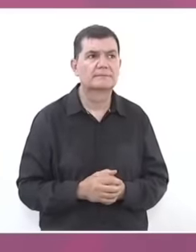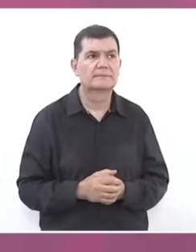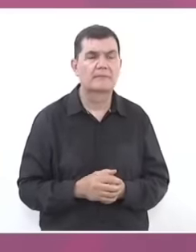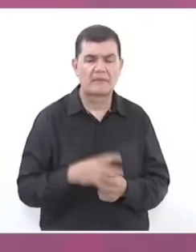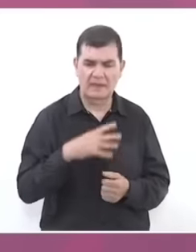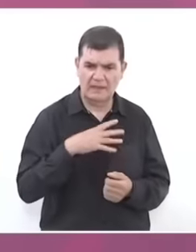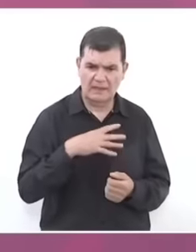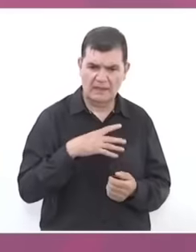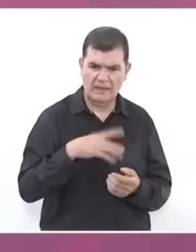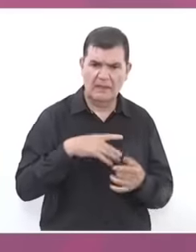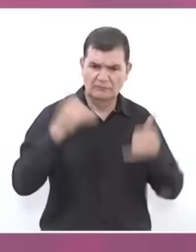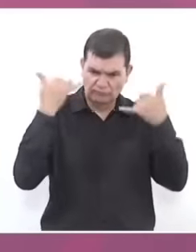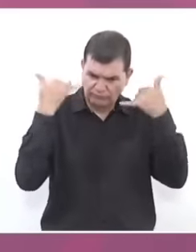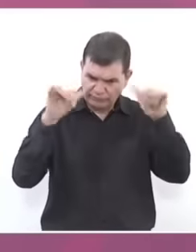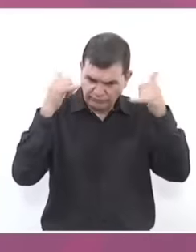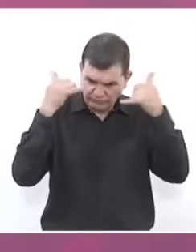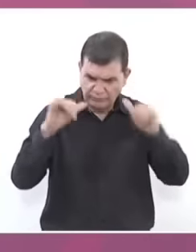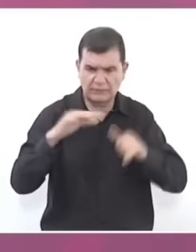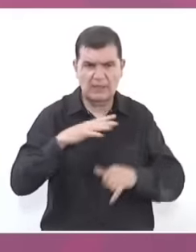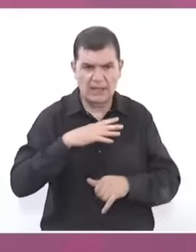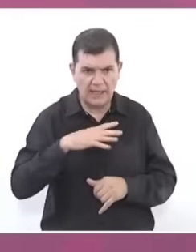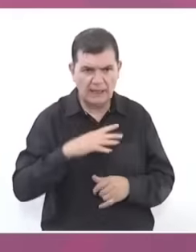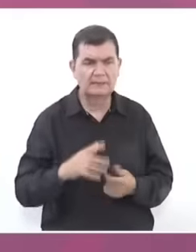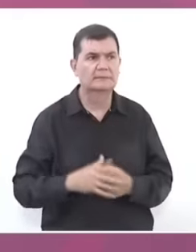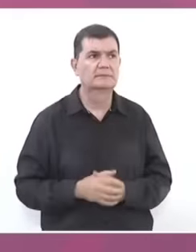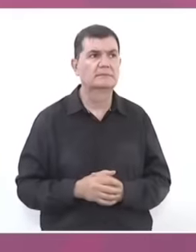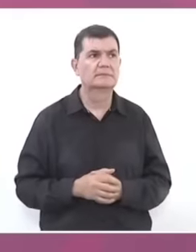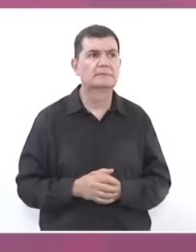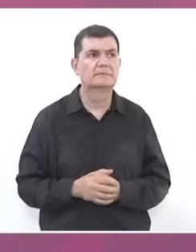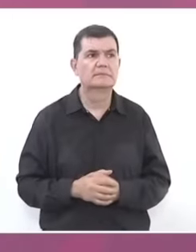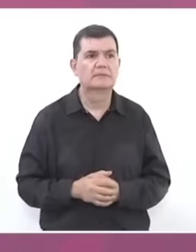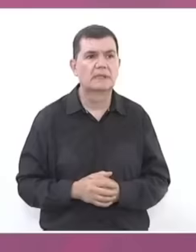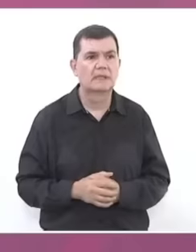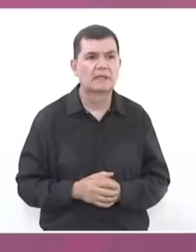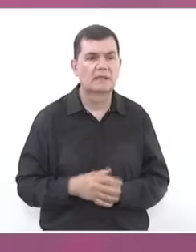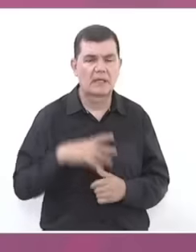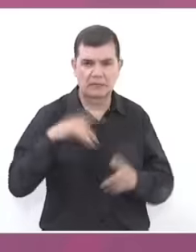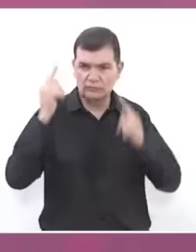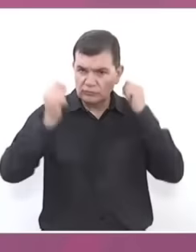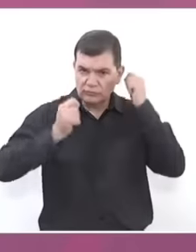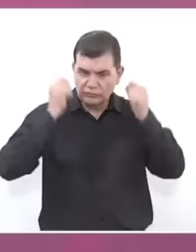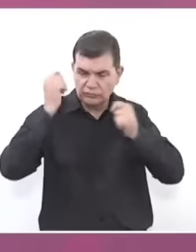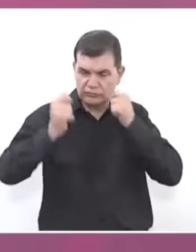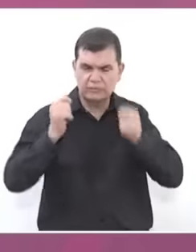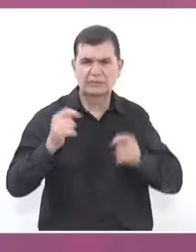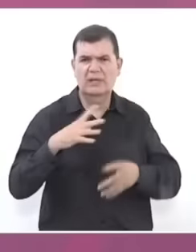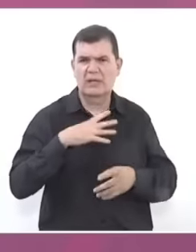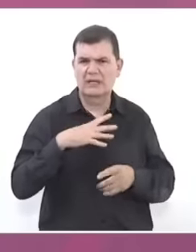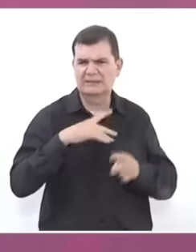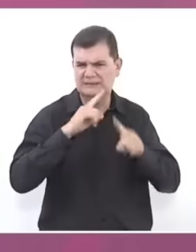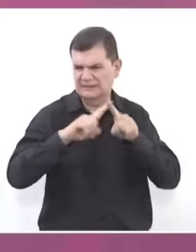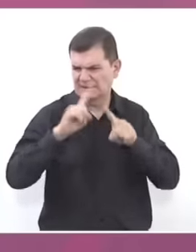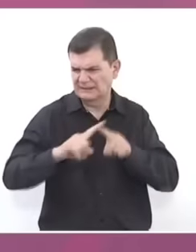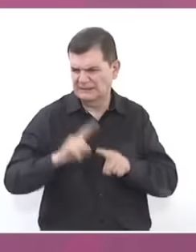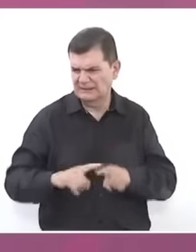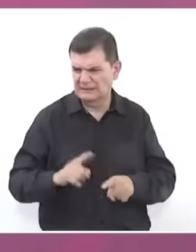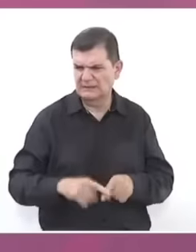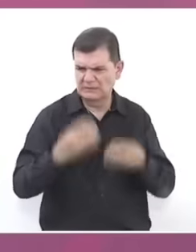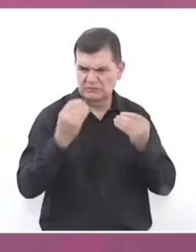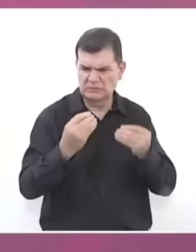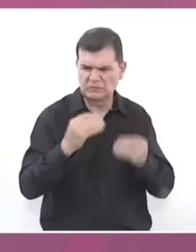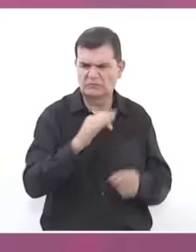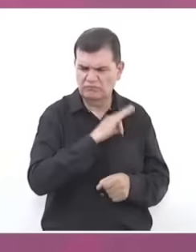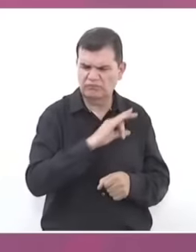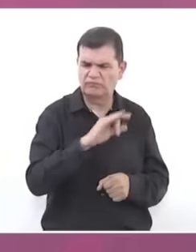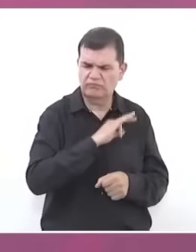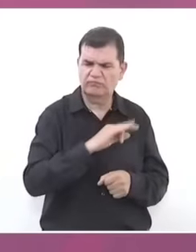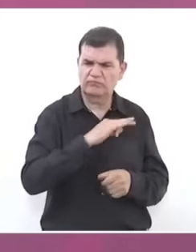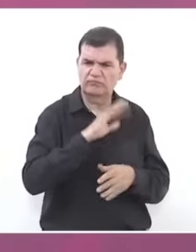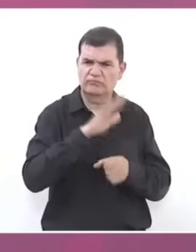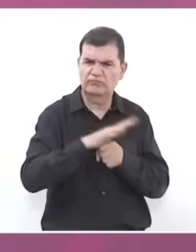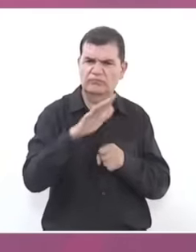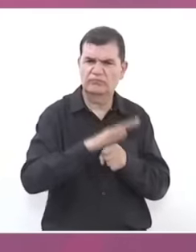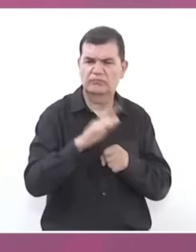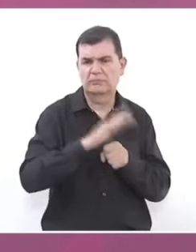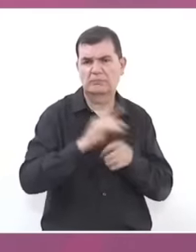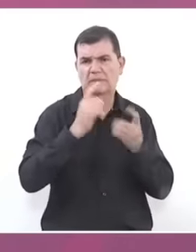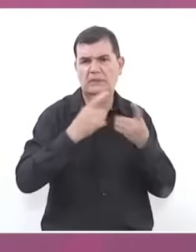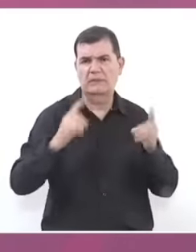livestock and tourism. So it does have a lot of possibility for future development for